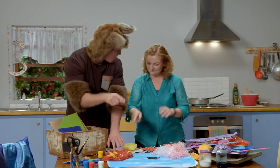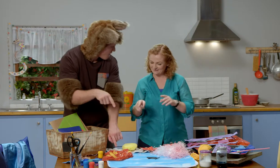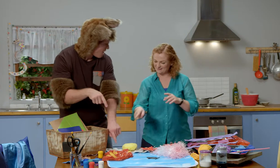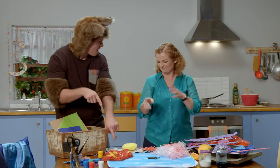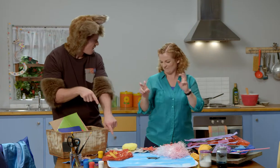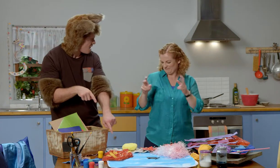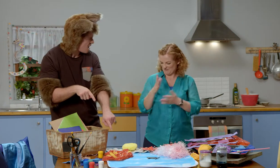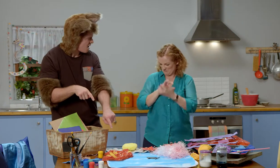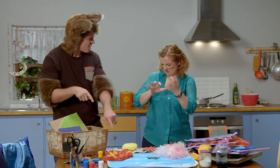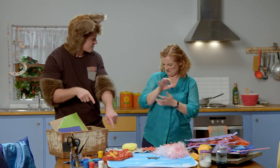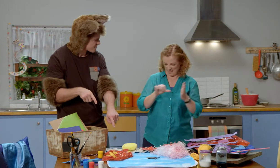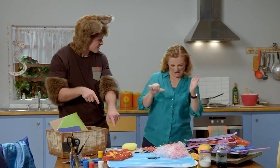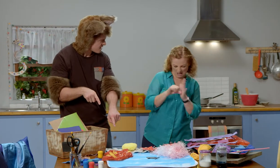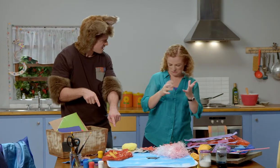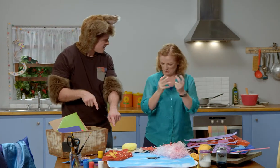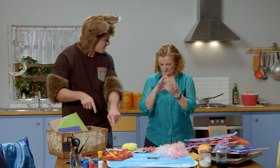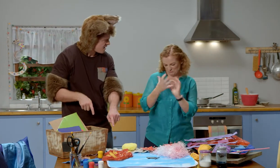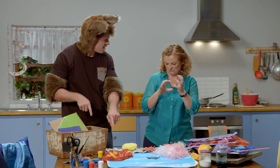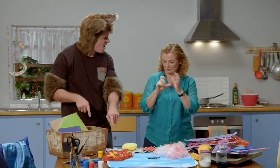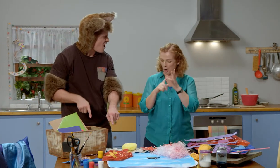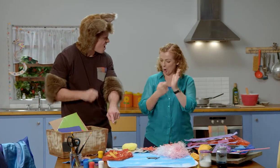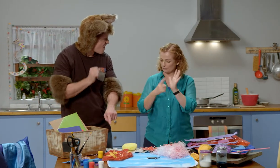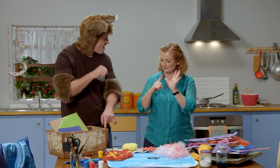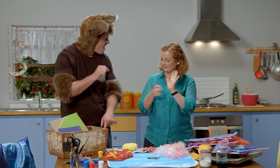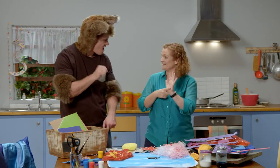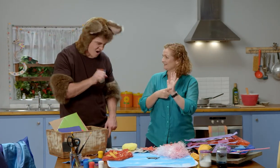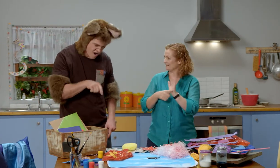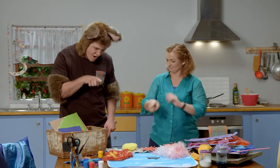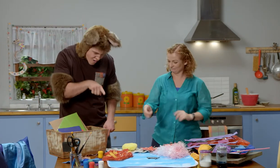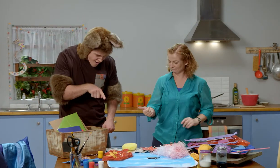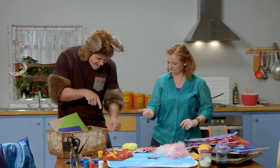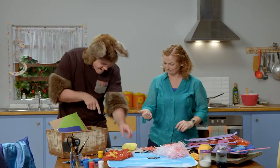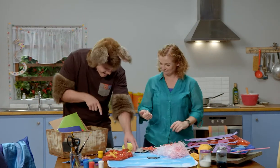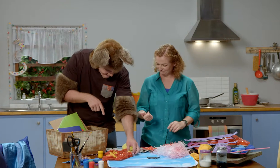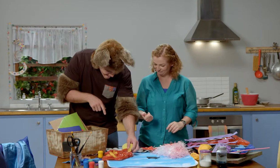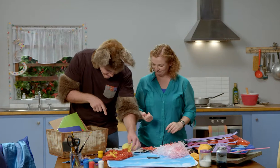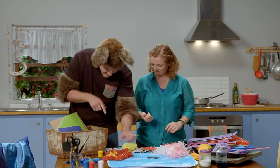What’s that, Sally? That’s like the hard and soft coral; it's a combination.